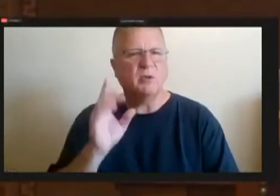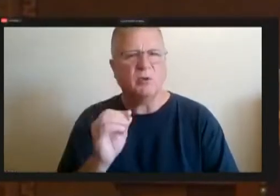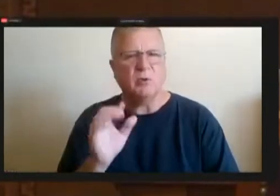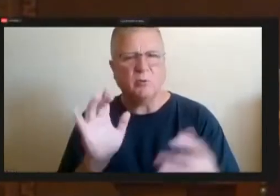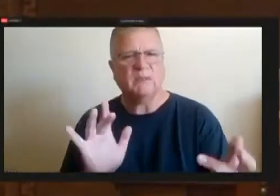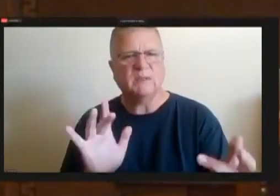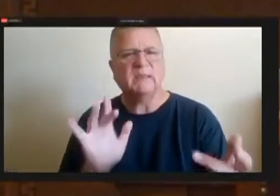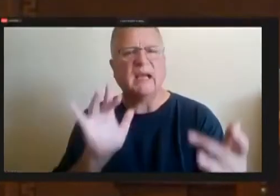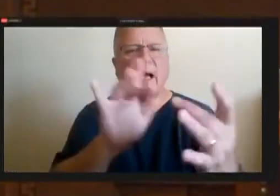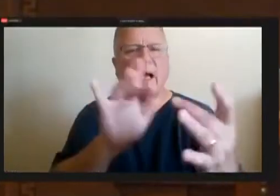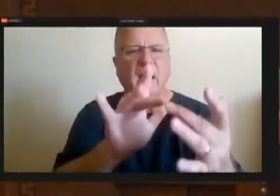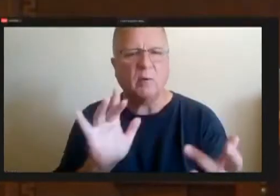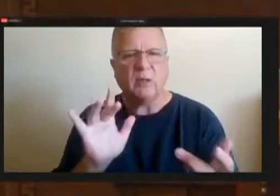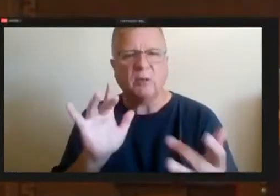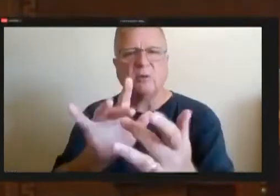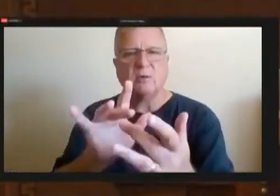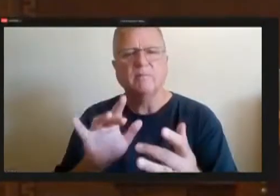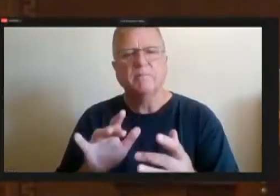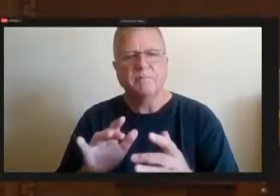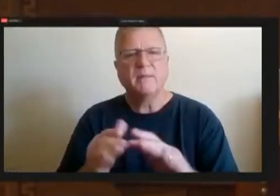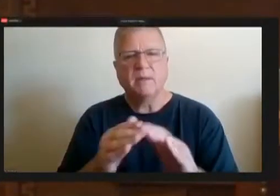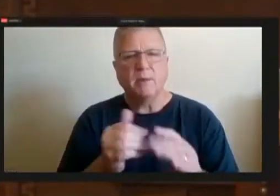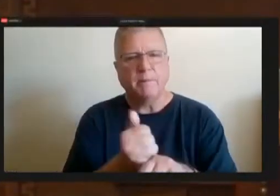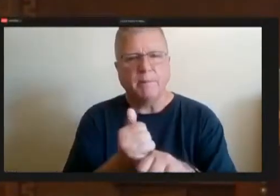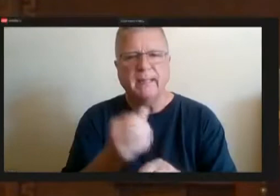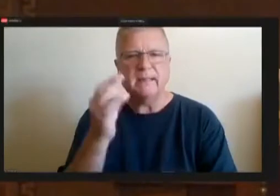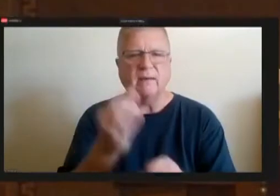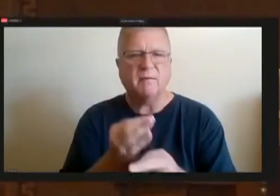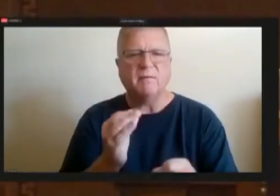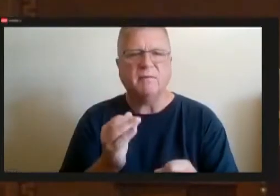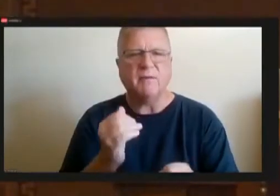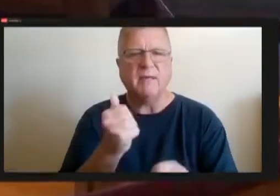based in faith based organizations in the council districts and encourage